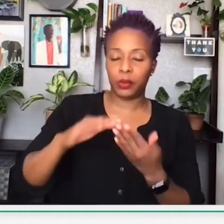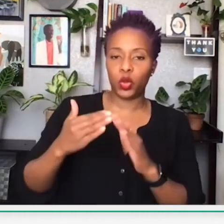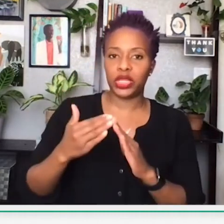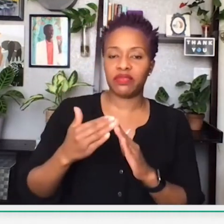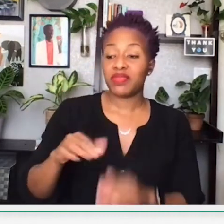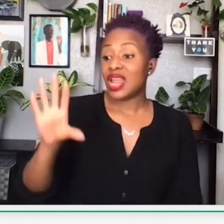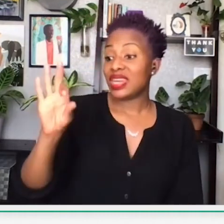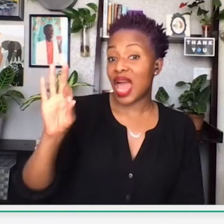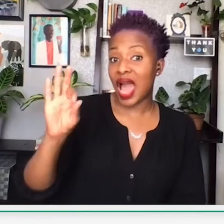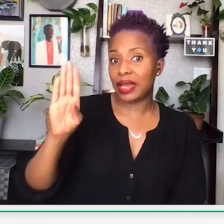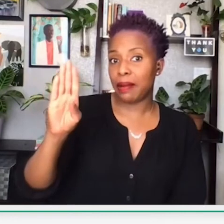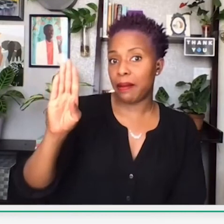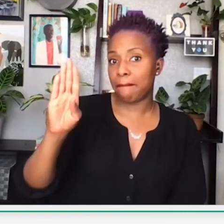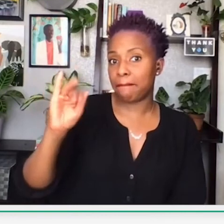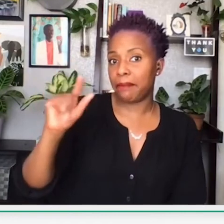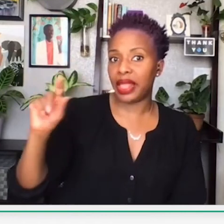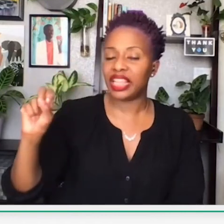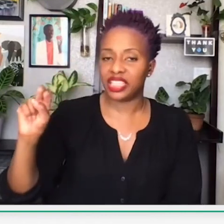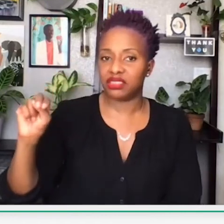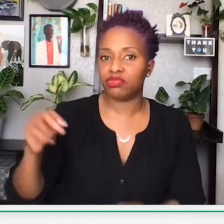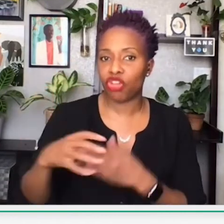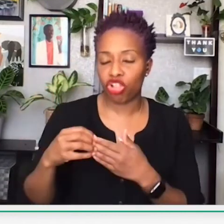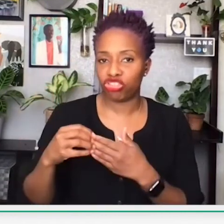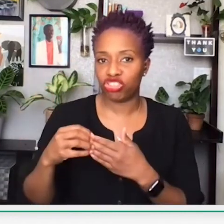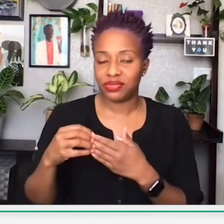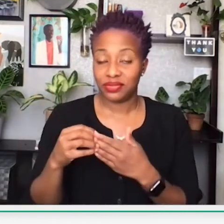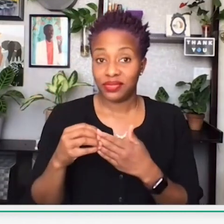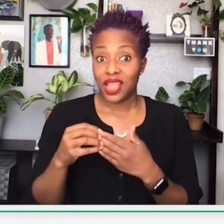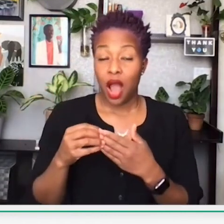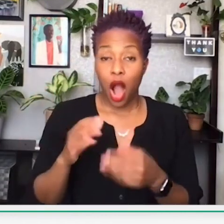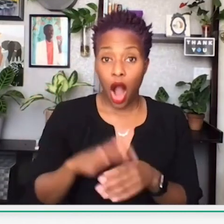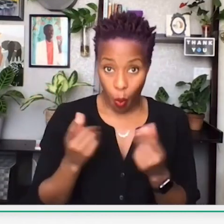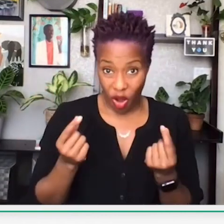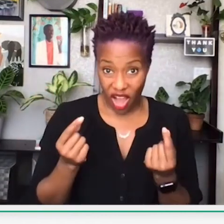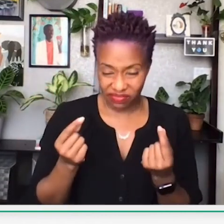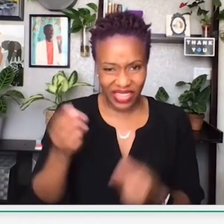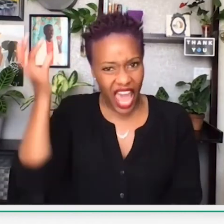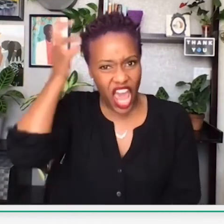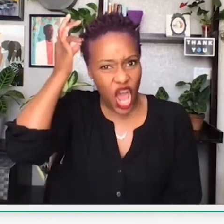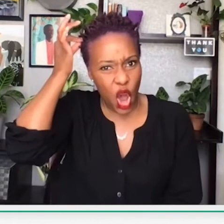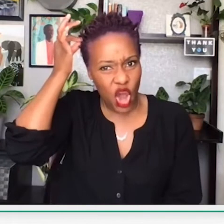word of mouth. And, of course, with the black community, we're